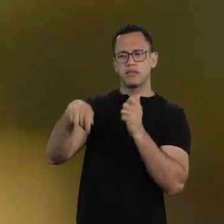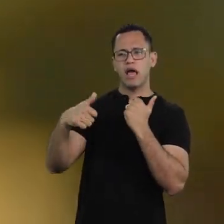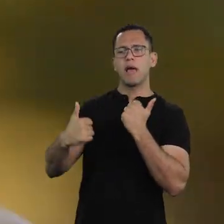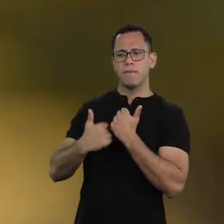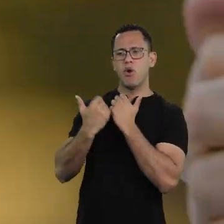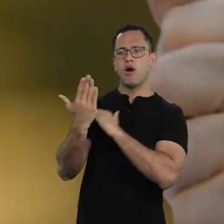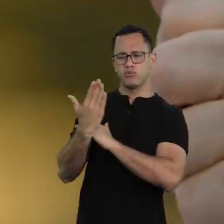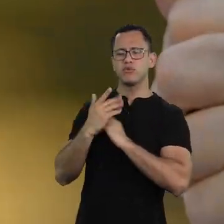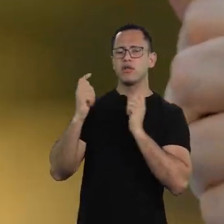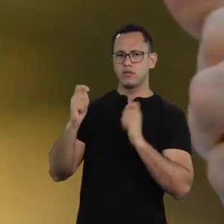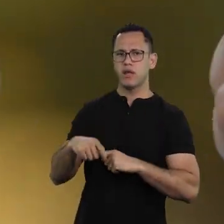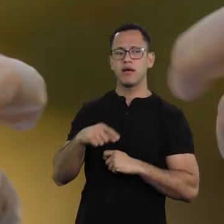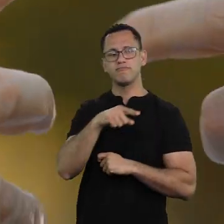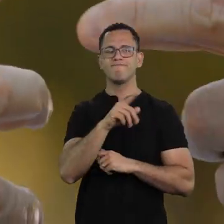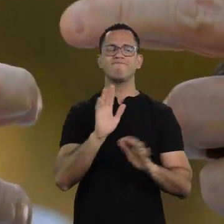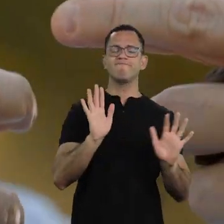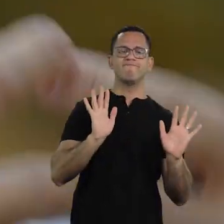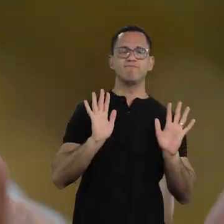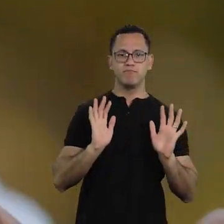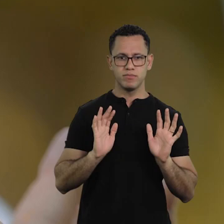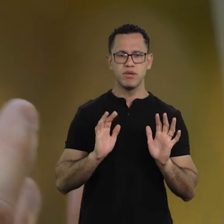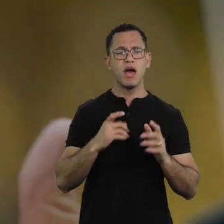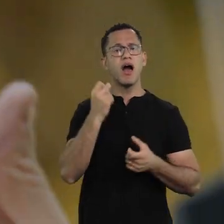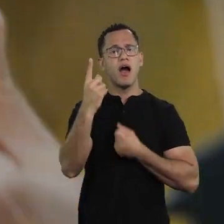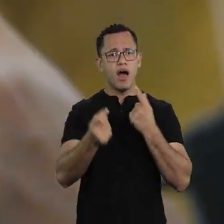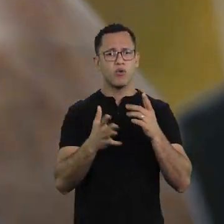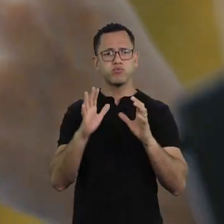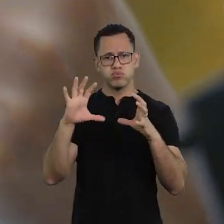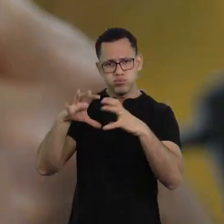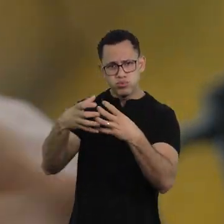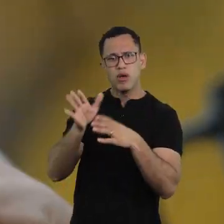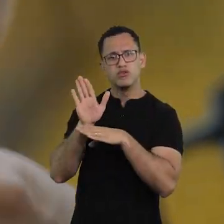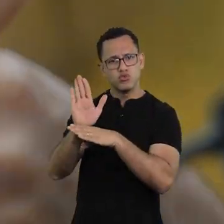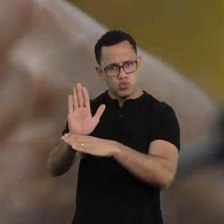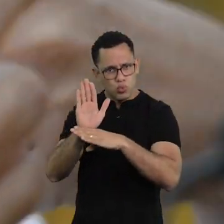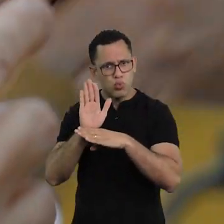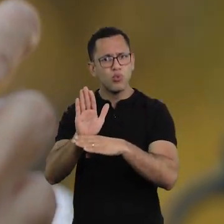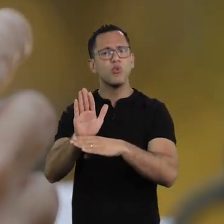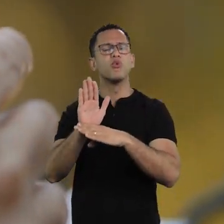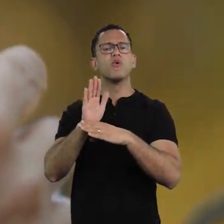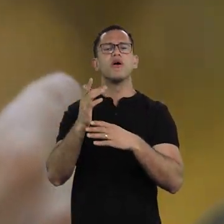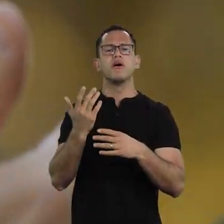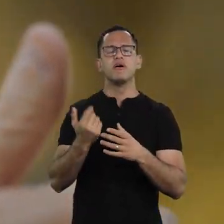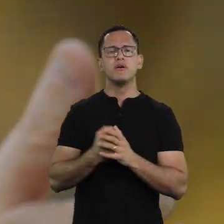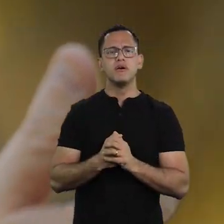and people have gathered in groups, to be able to help each other, the writers who are facing